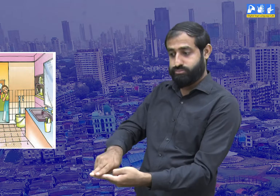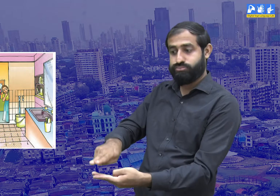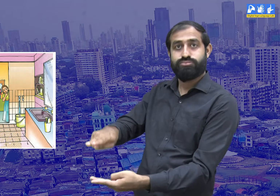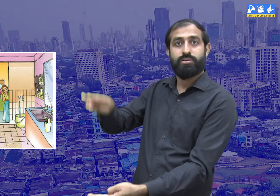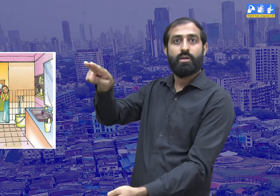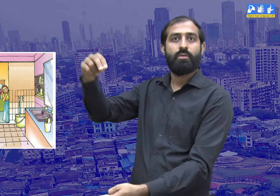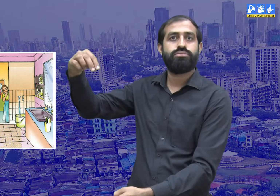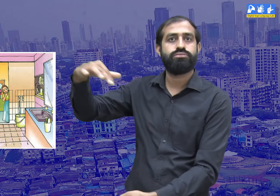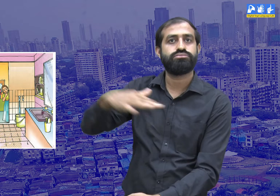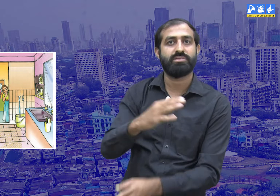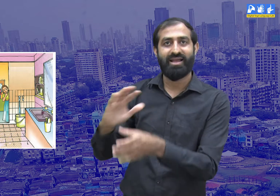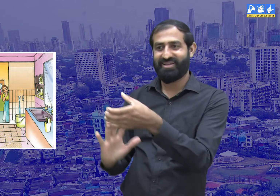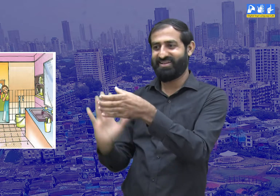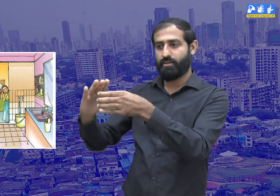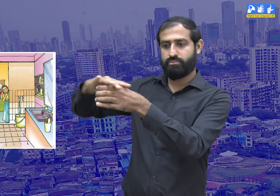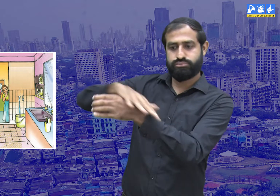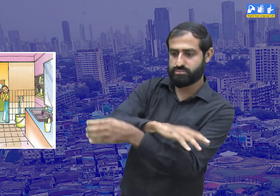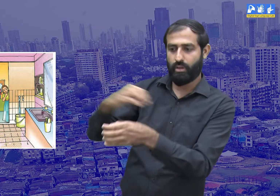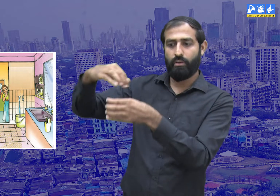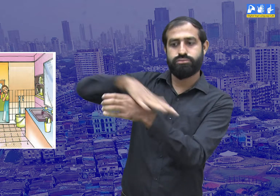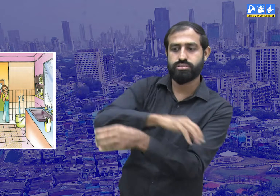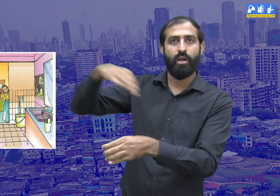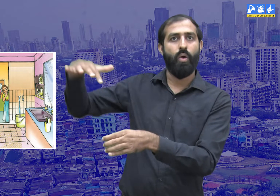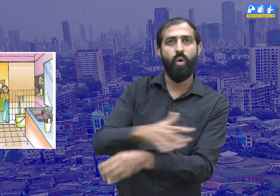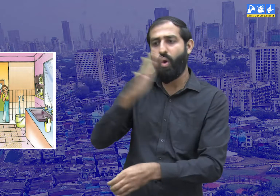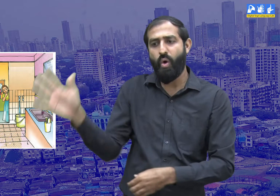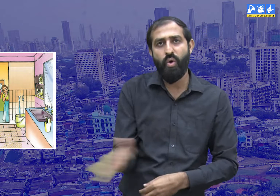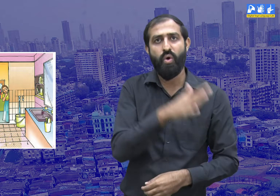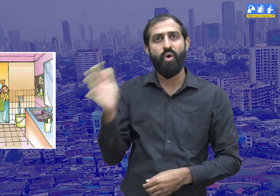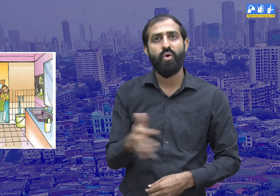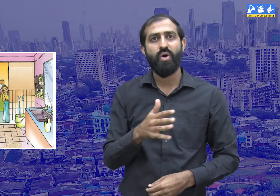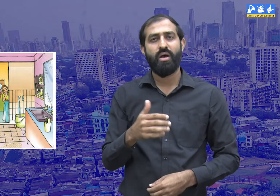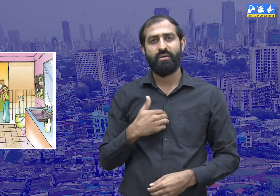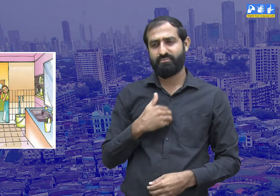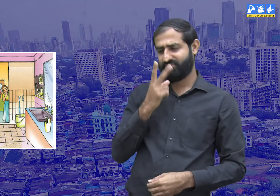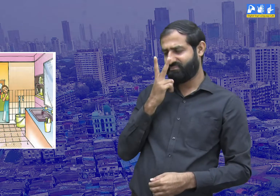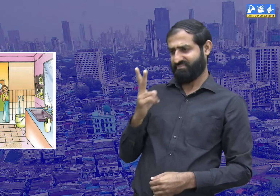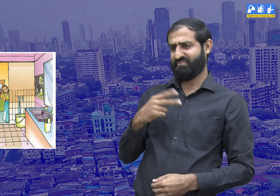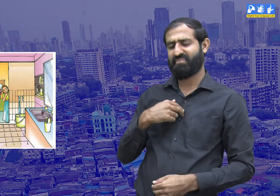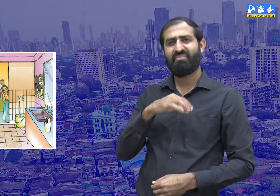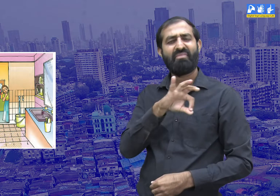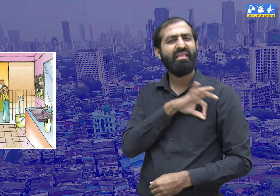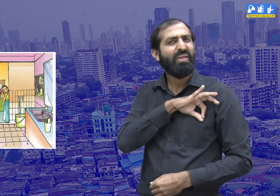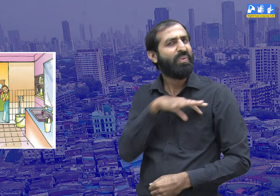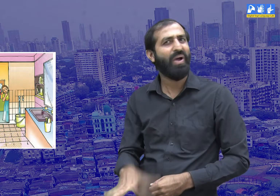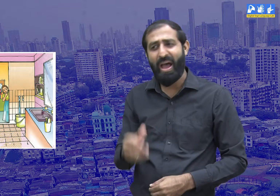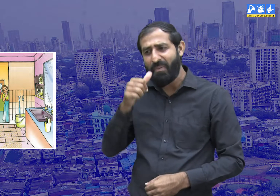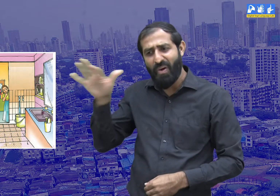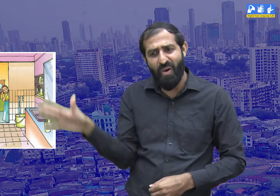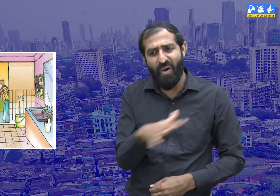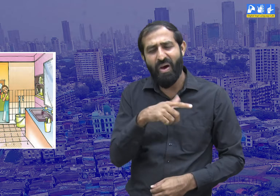So much water was wasted. I did not like it.